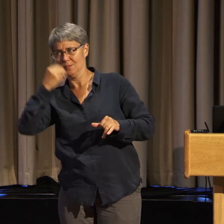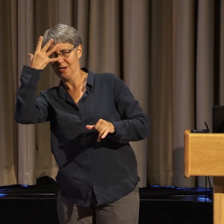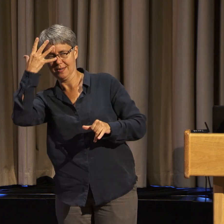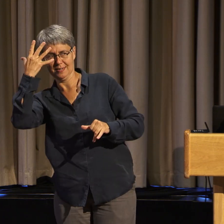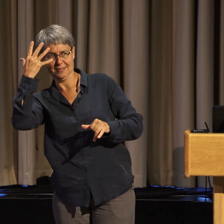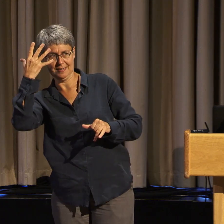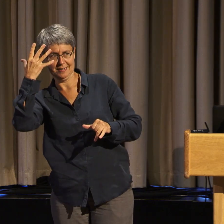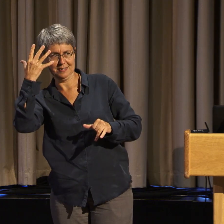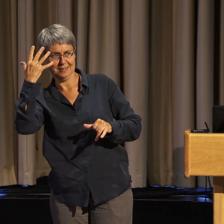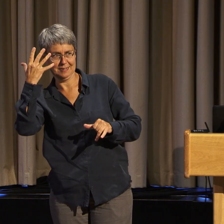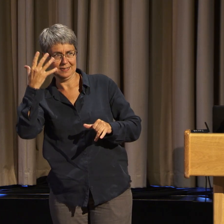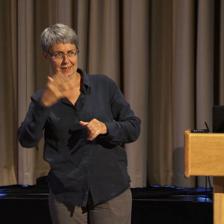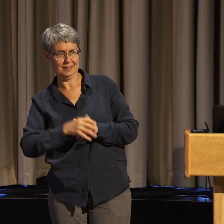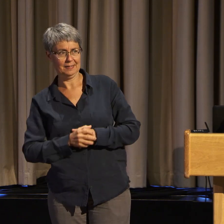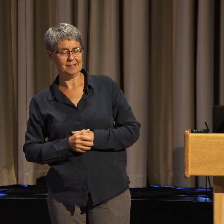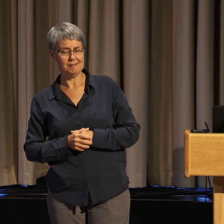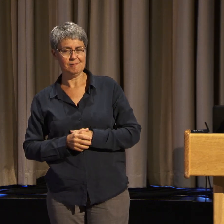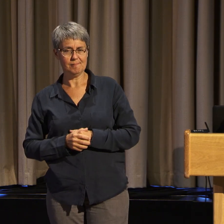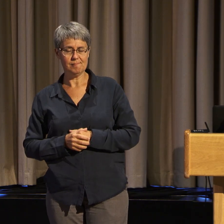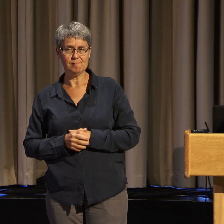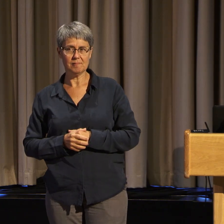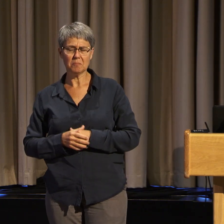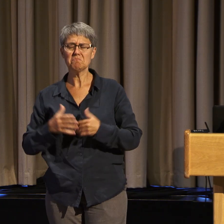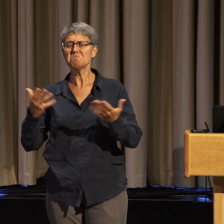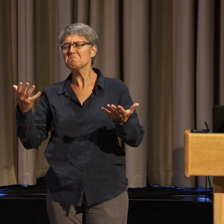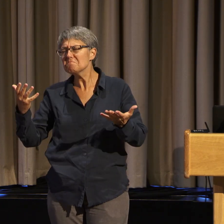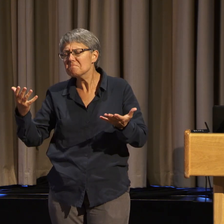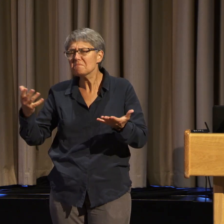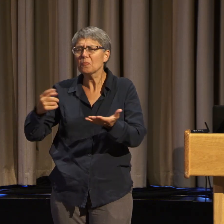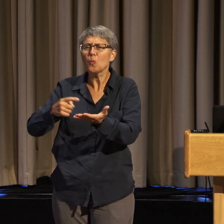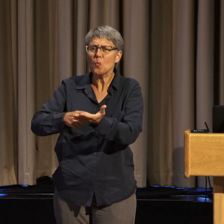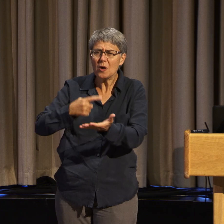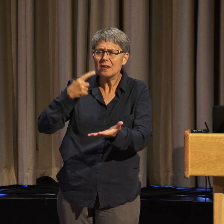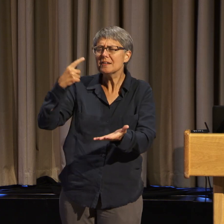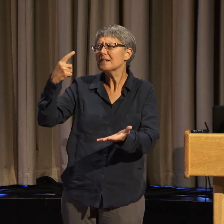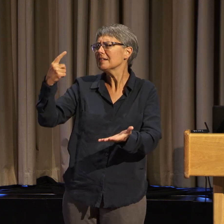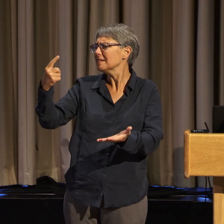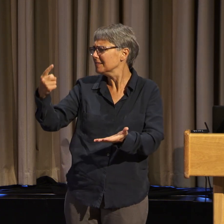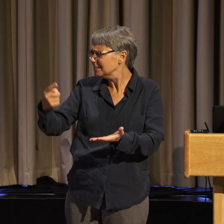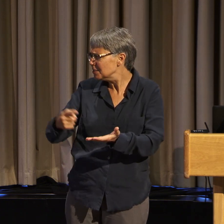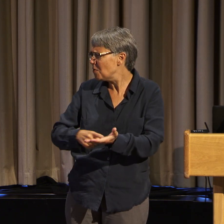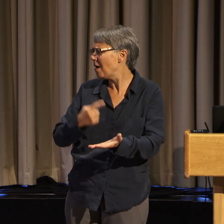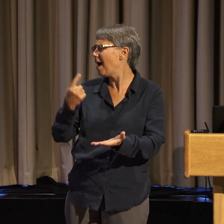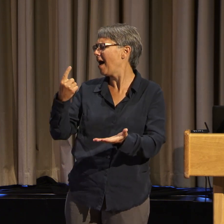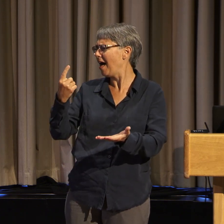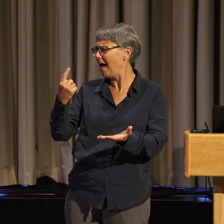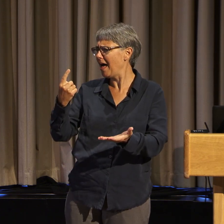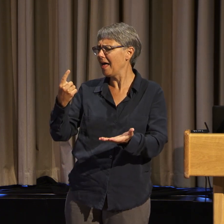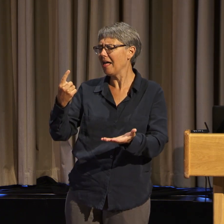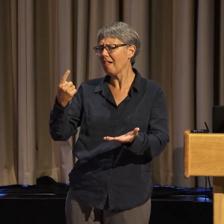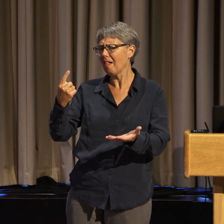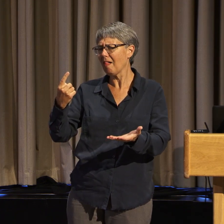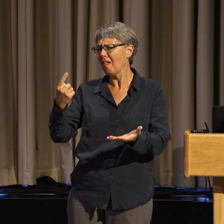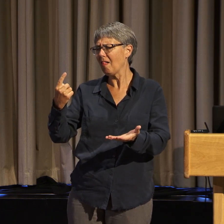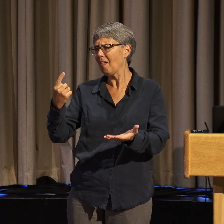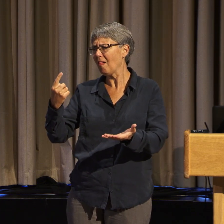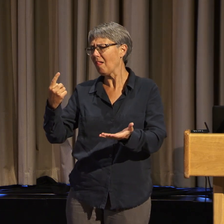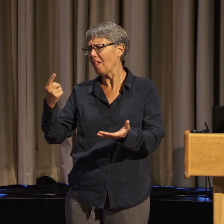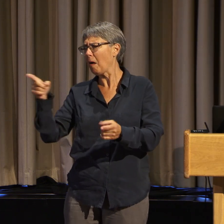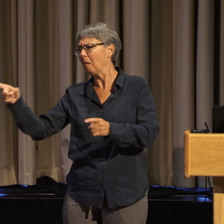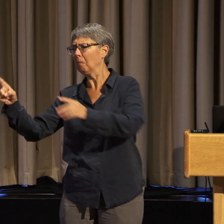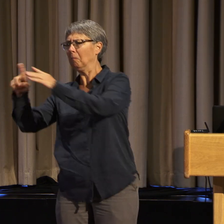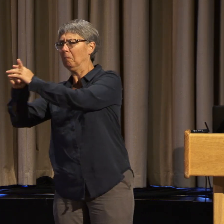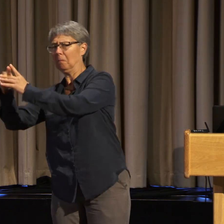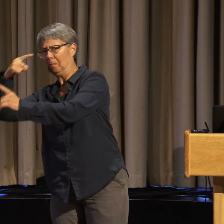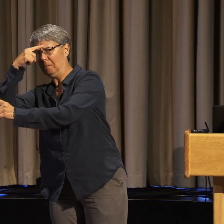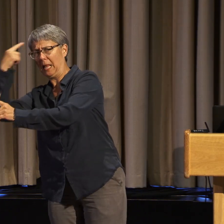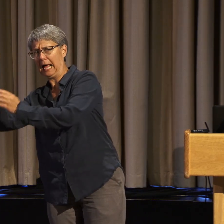There were a couple of black folks in leadership positions